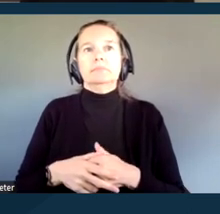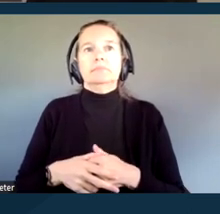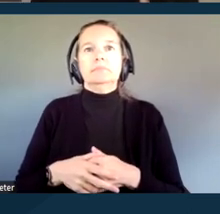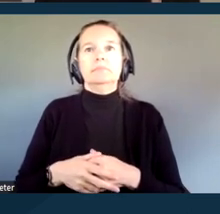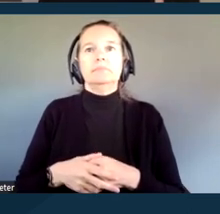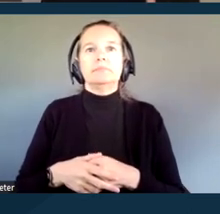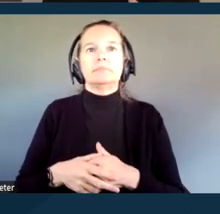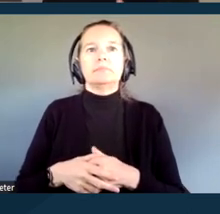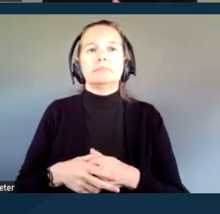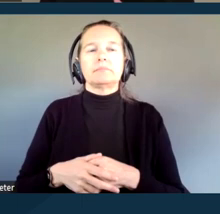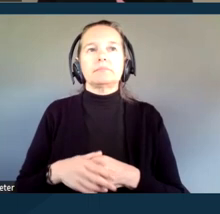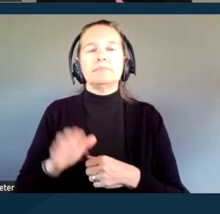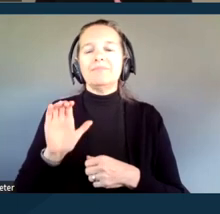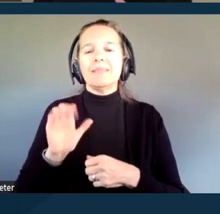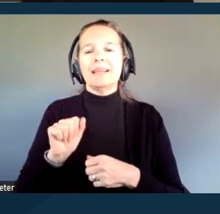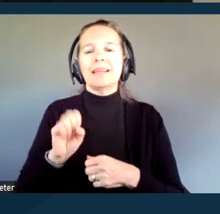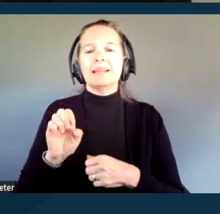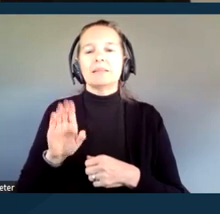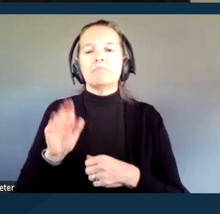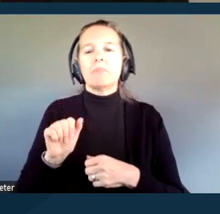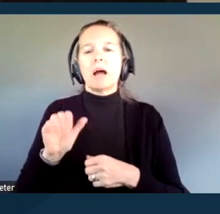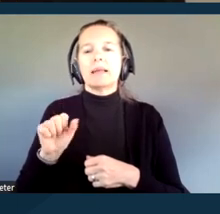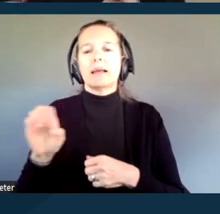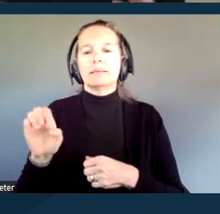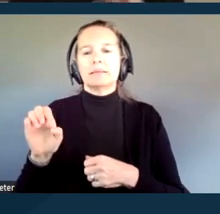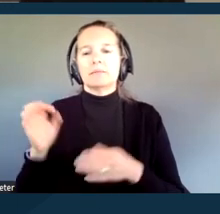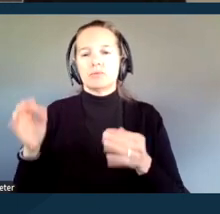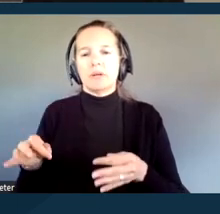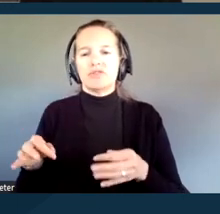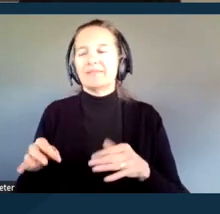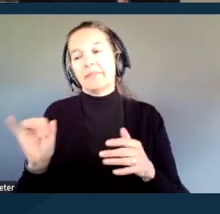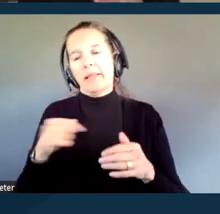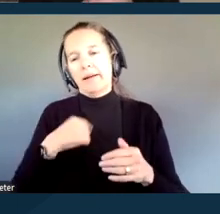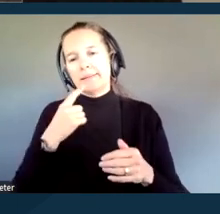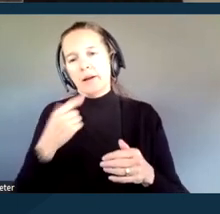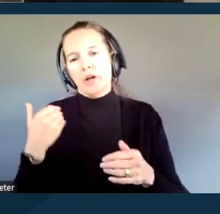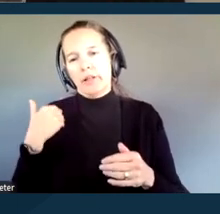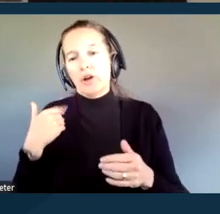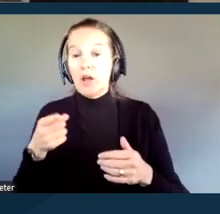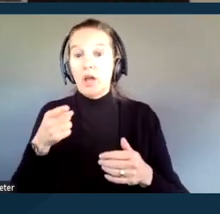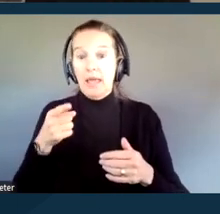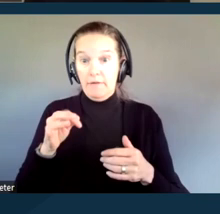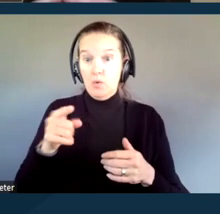Case-by-case determination. As I said earlier, you know one person with autism, you know one person with autism.